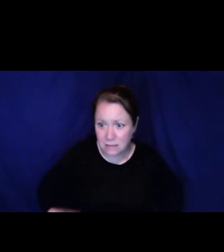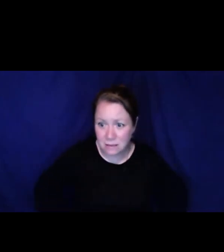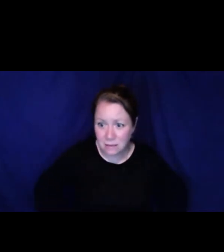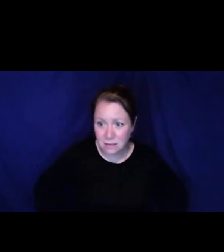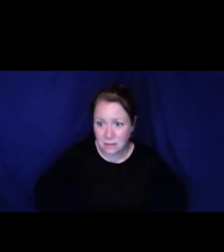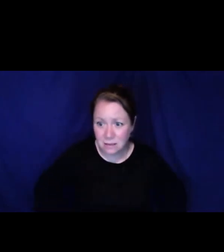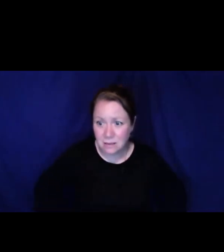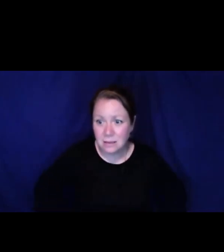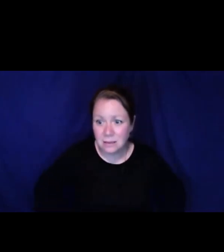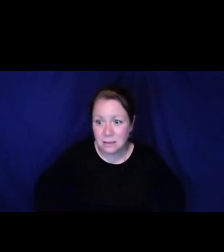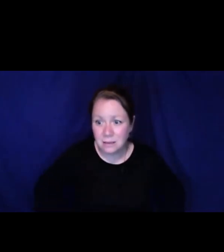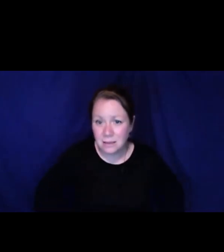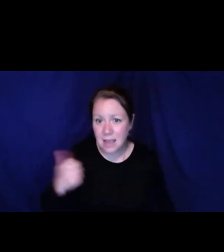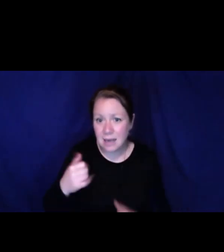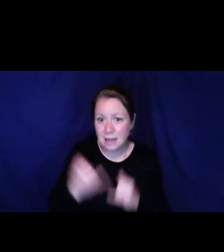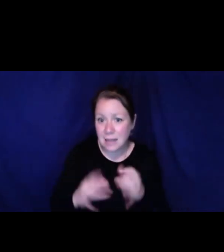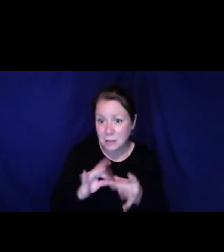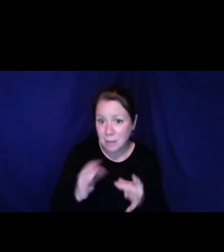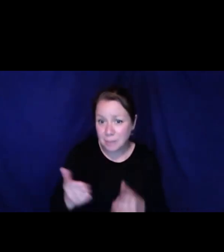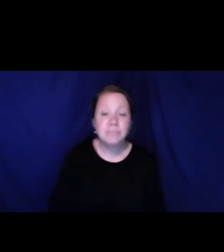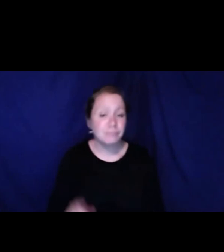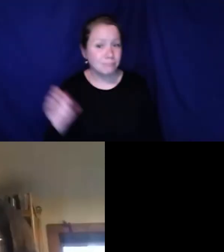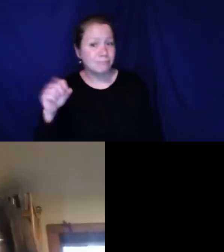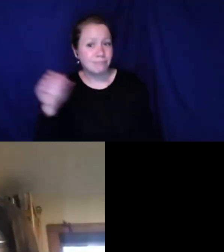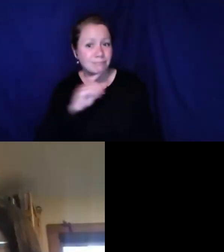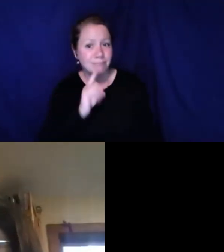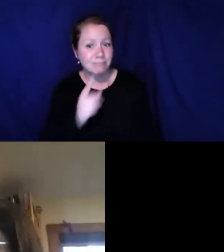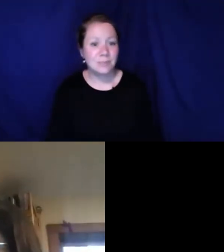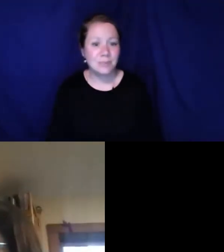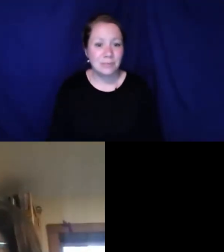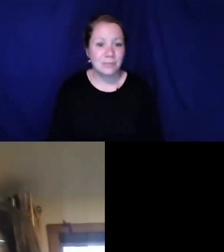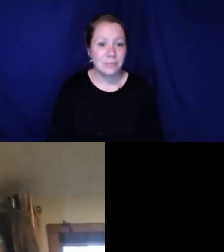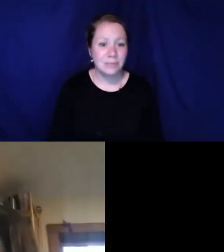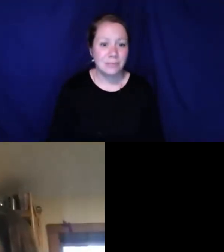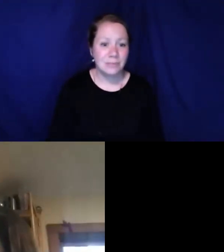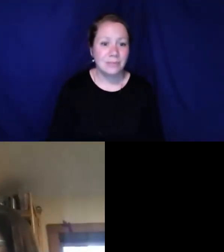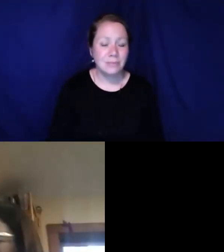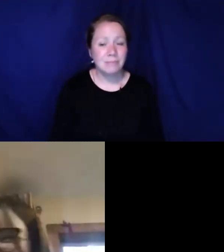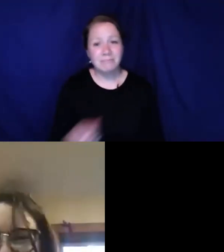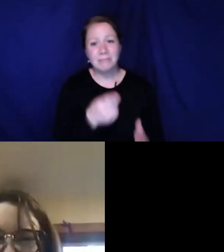all of them. Celilo, did you speak? Do you have